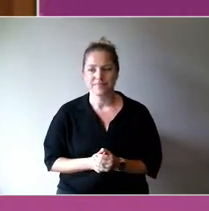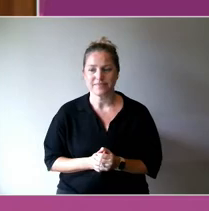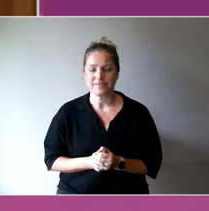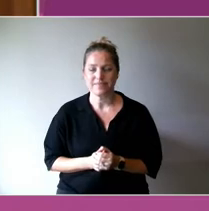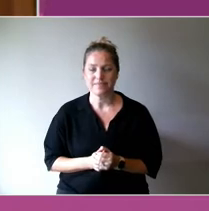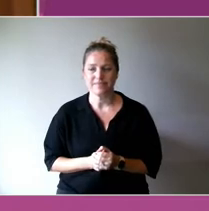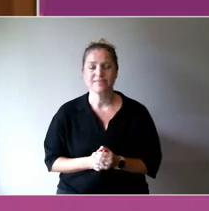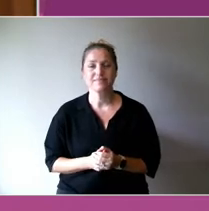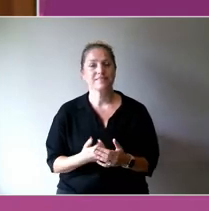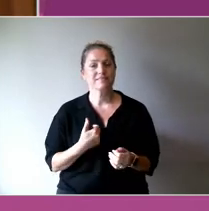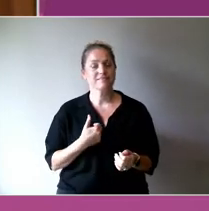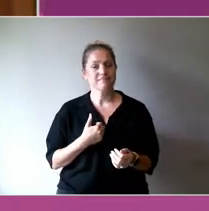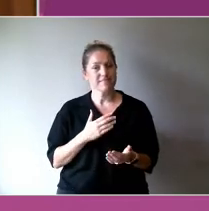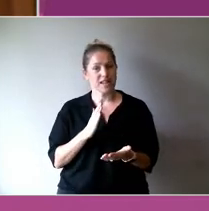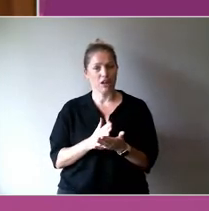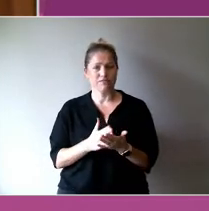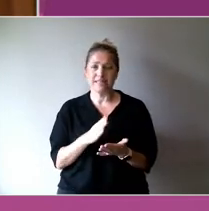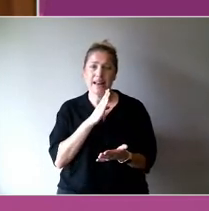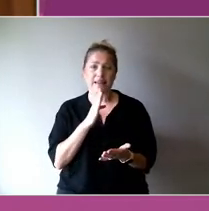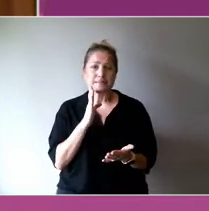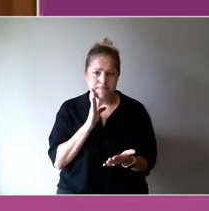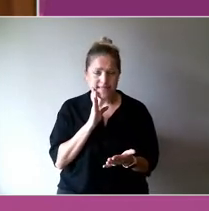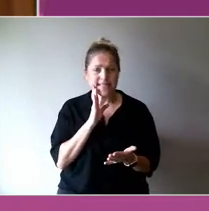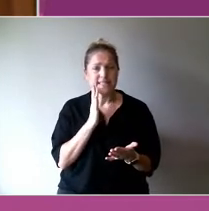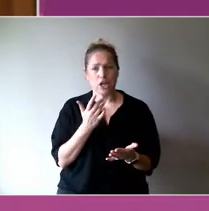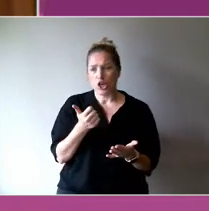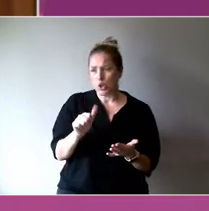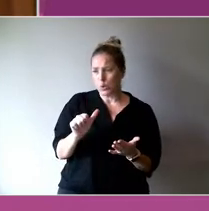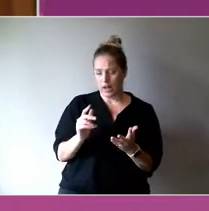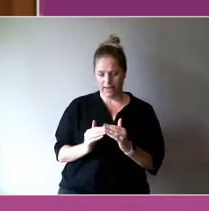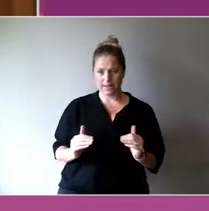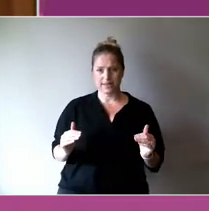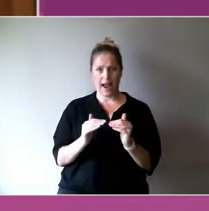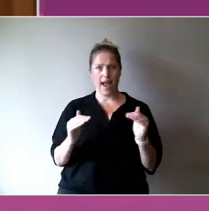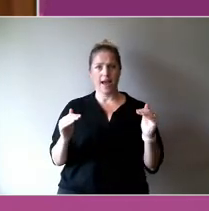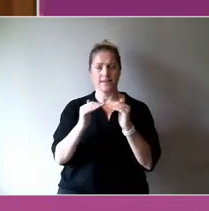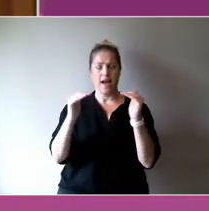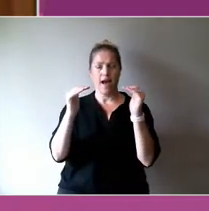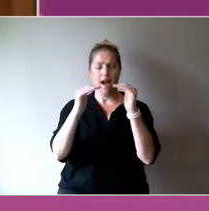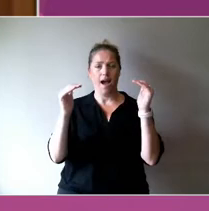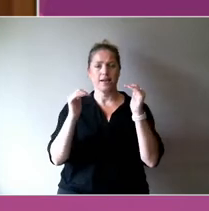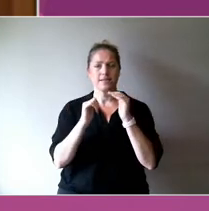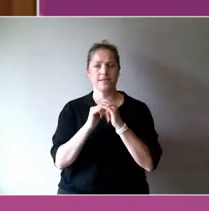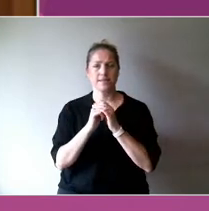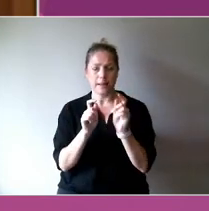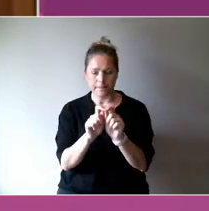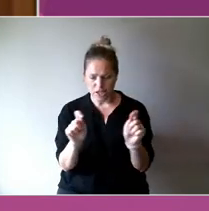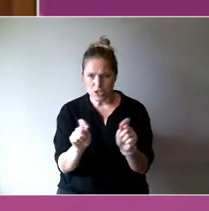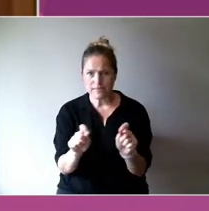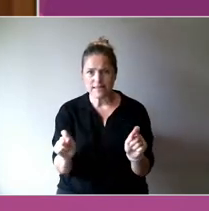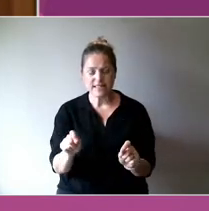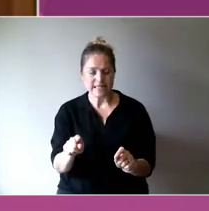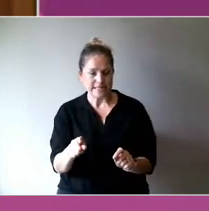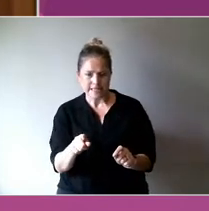much we miss using standardised or measurement that doesn't capture the additional benefits